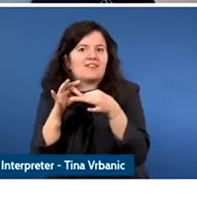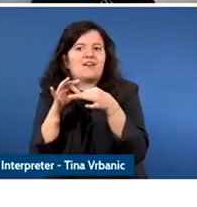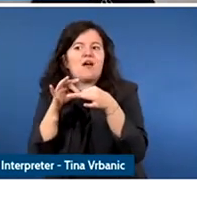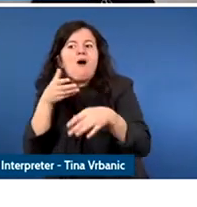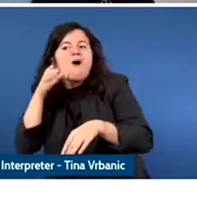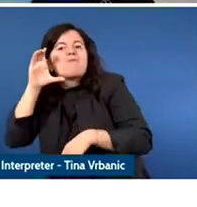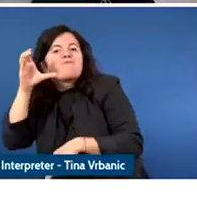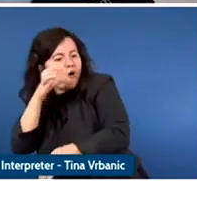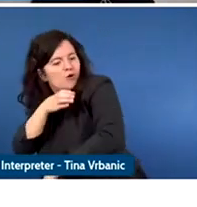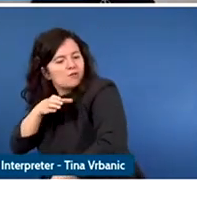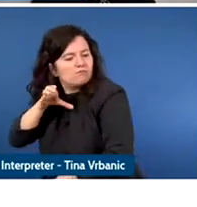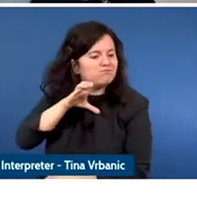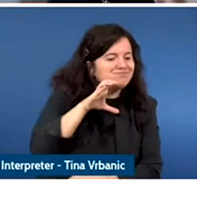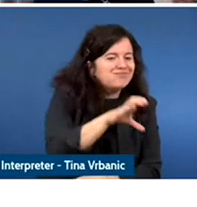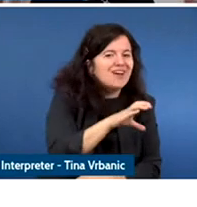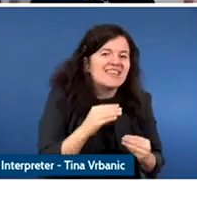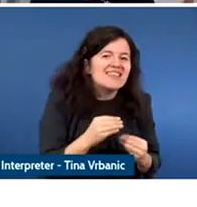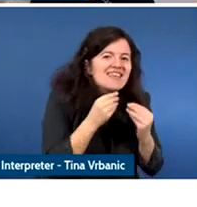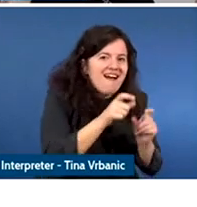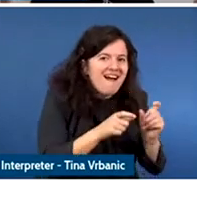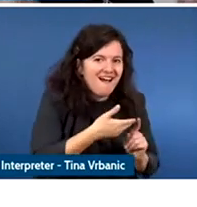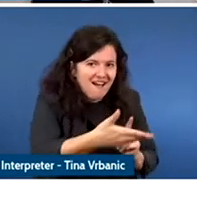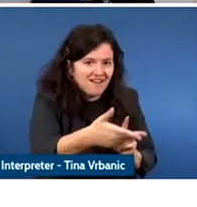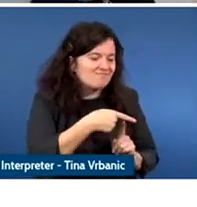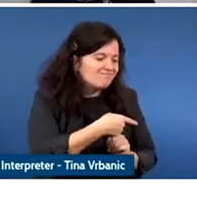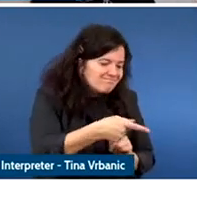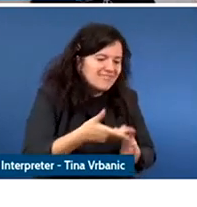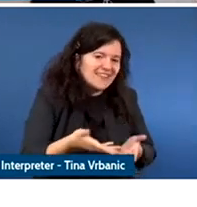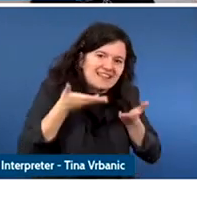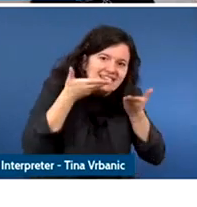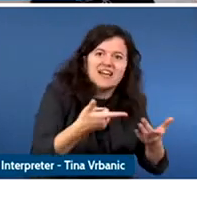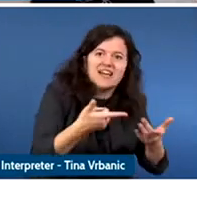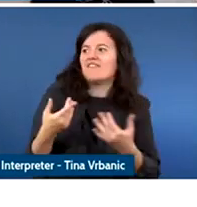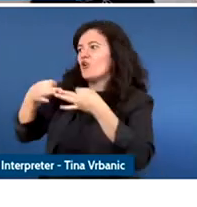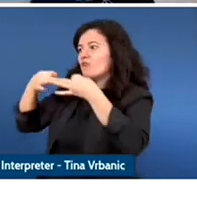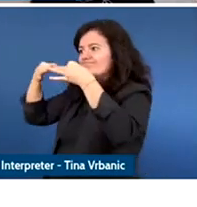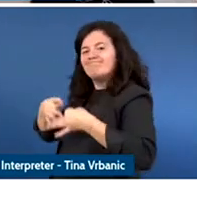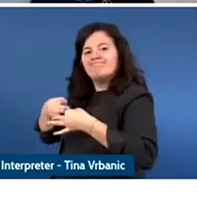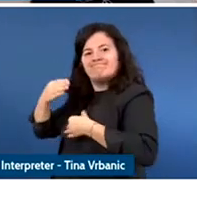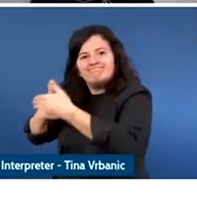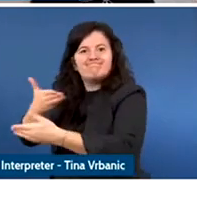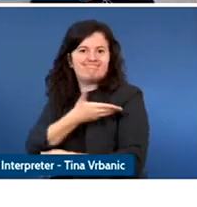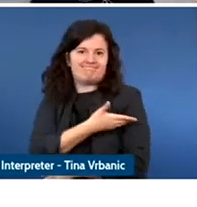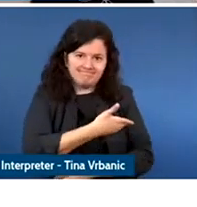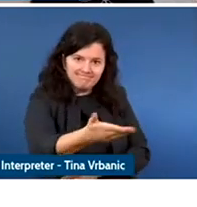agency -- well, they deserve and have a right to.